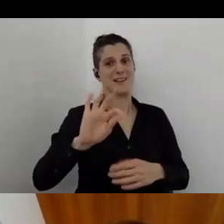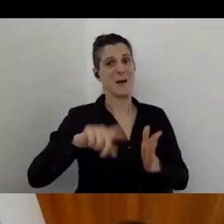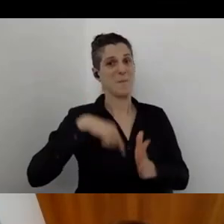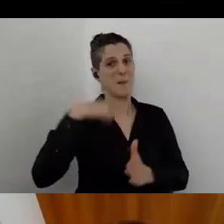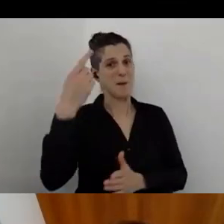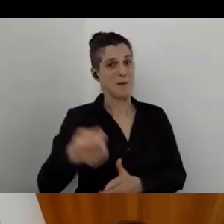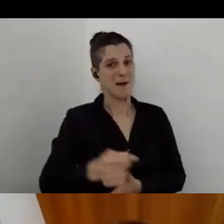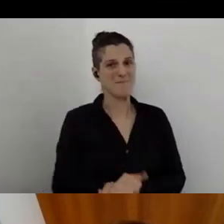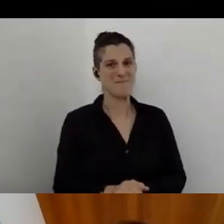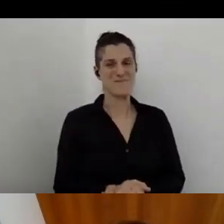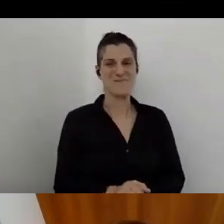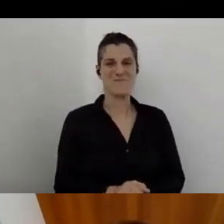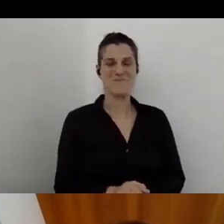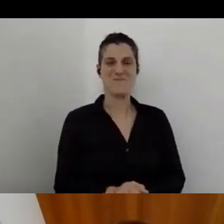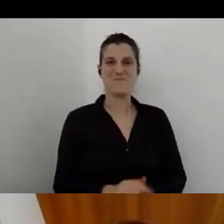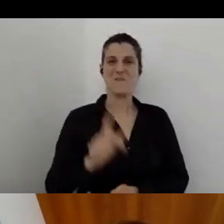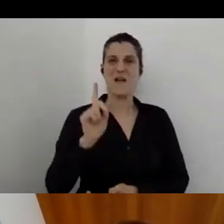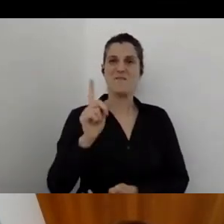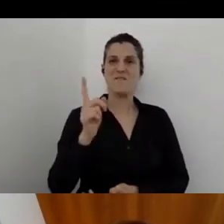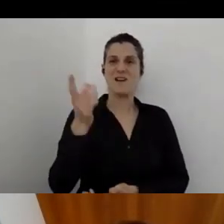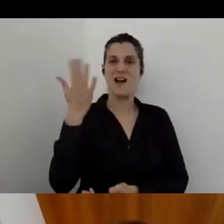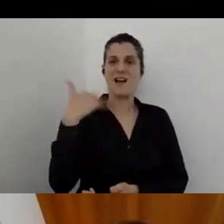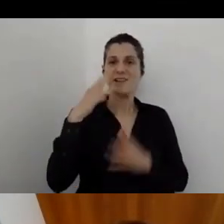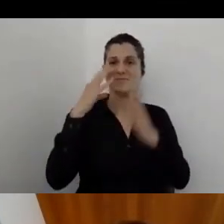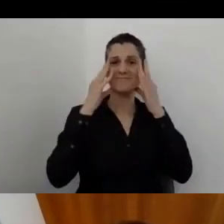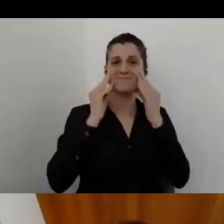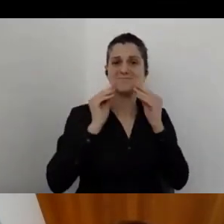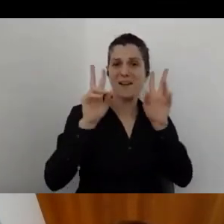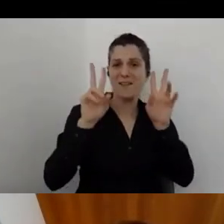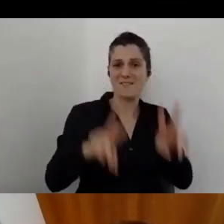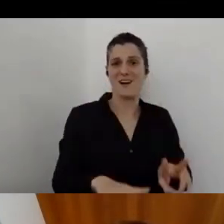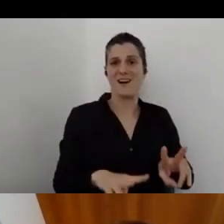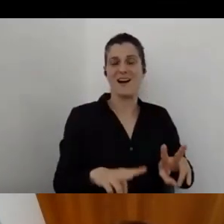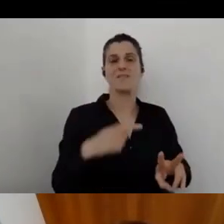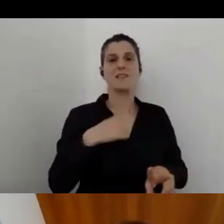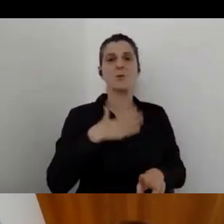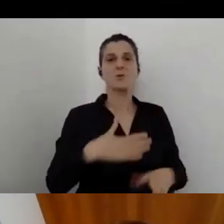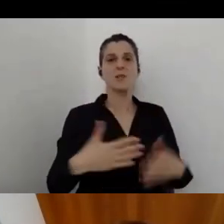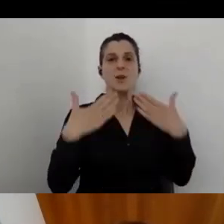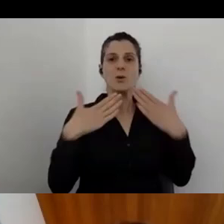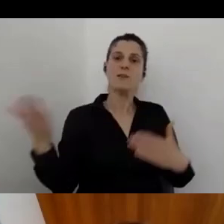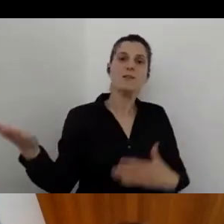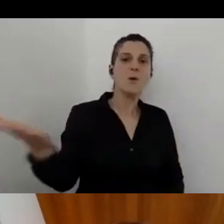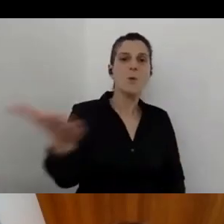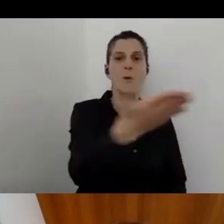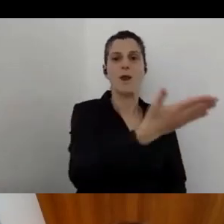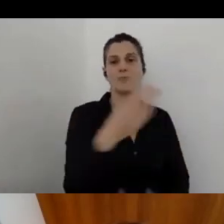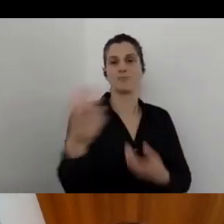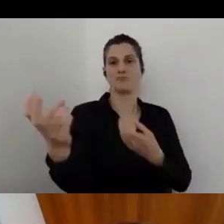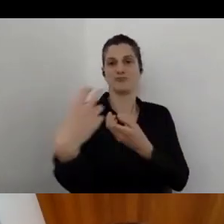but it was a great pleasure and I want to thank all of you for participating.